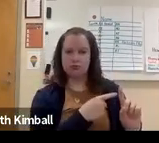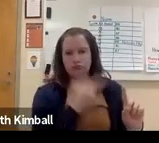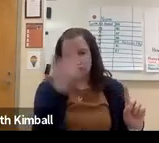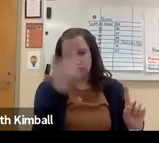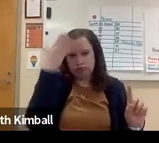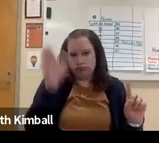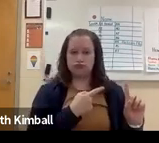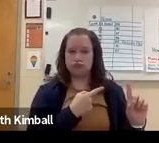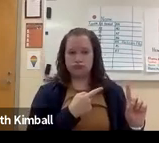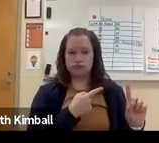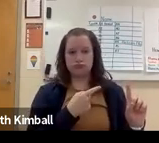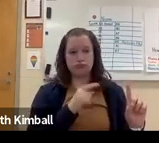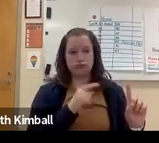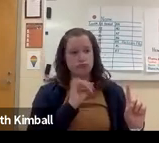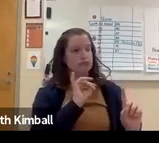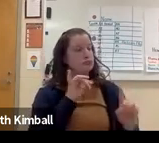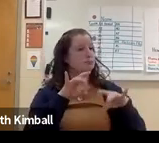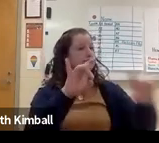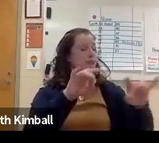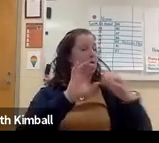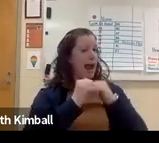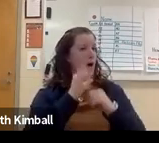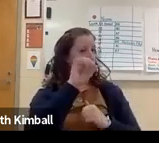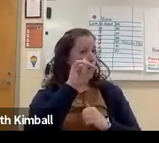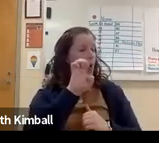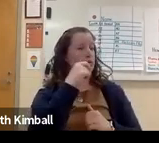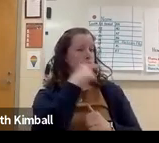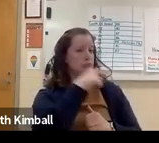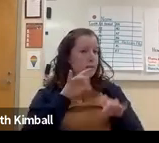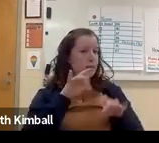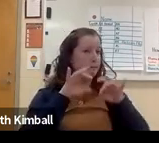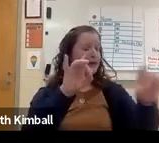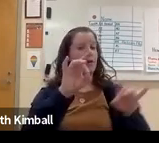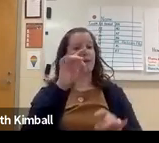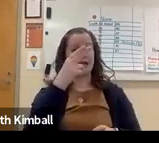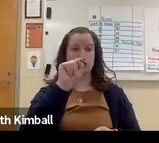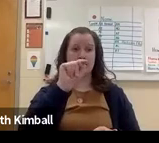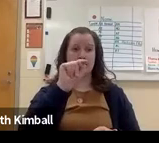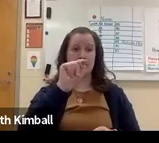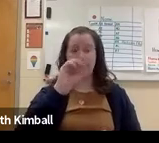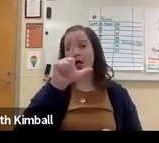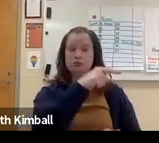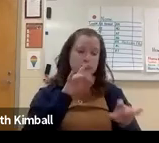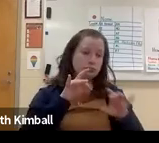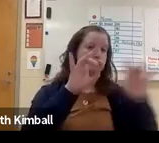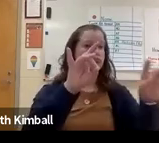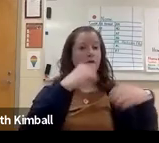this is sixth grade material, so they were-- they didn't know. They were just picking up coding.